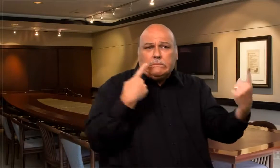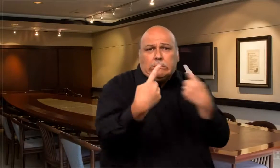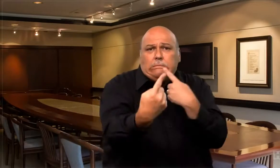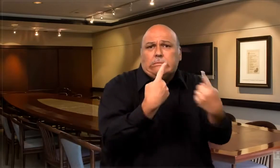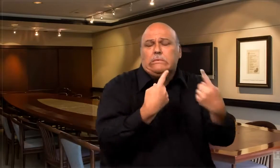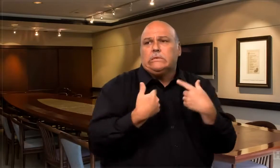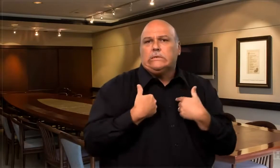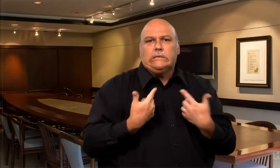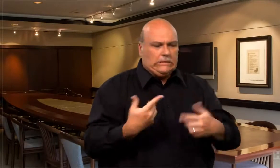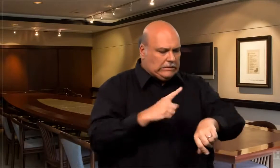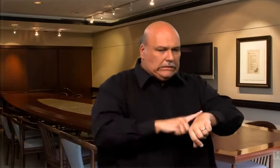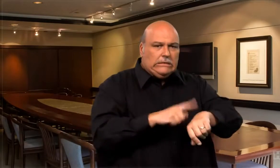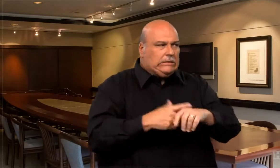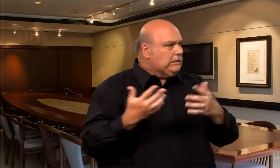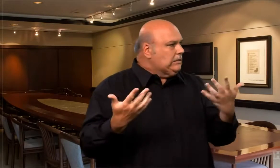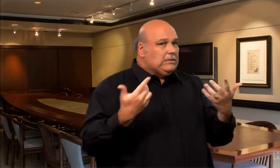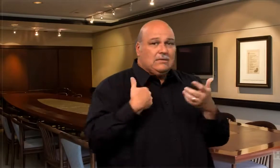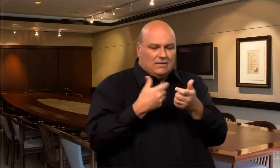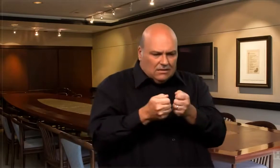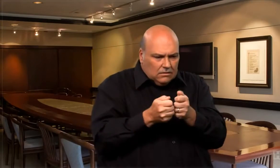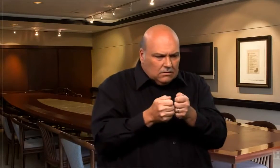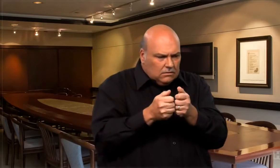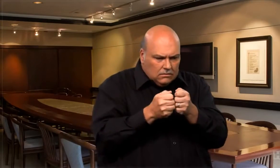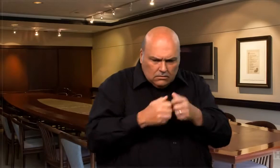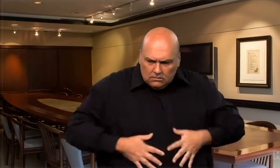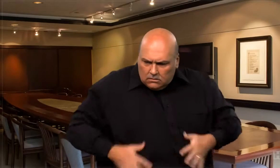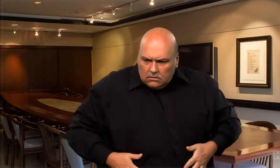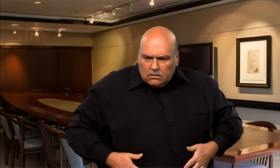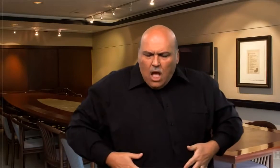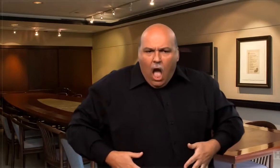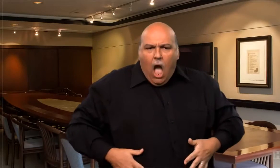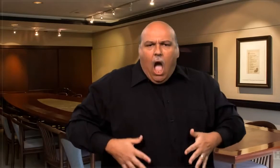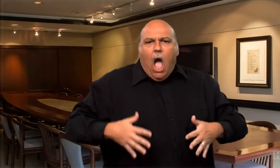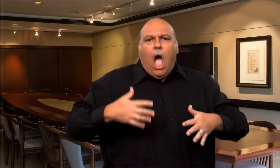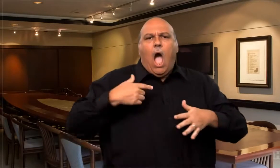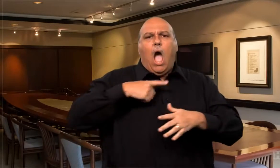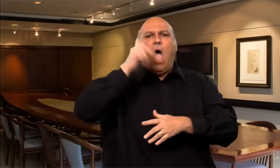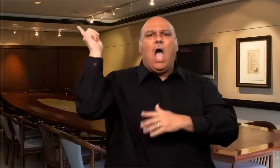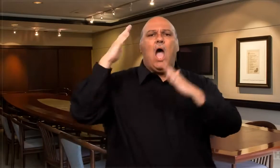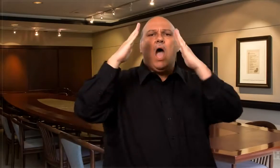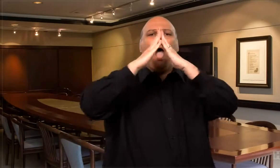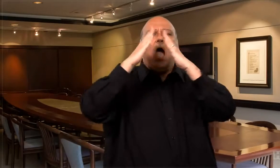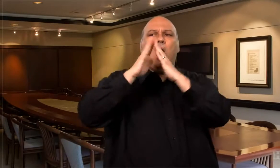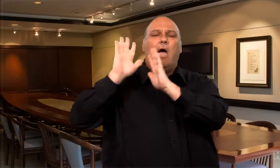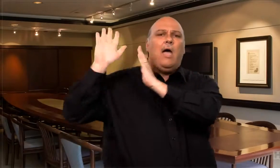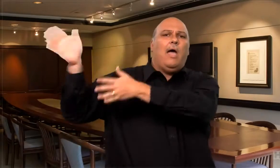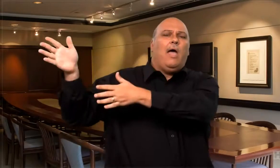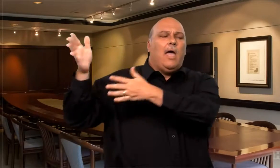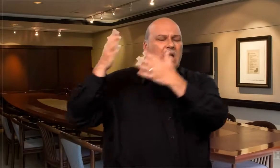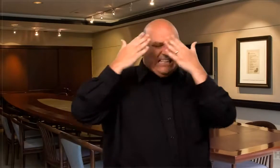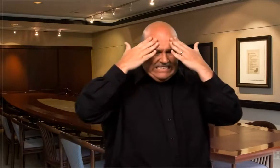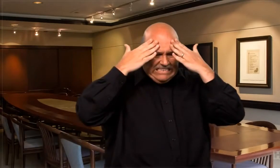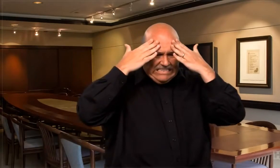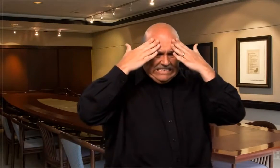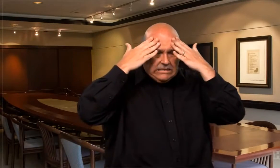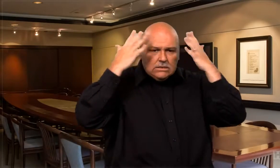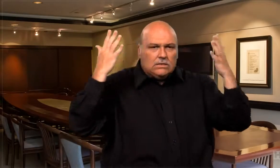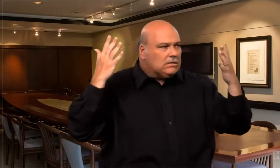meeting with a lot of important people. Time is against me!” I began to search for my mobile device but to make matters worse; I also forgot my mobile device